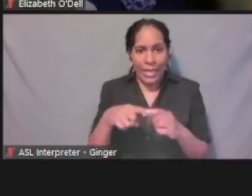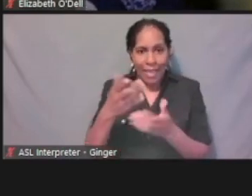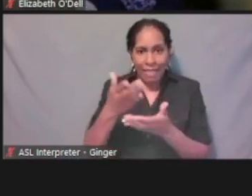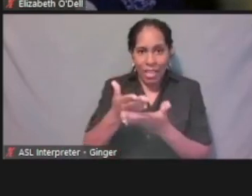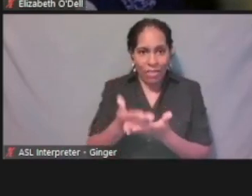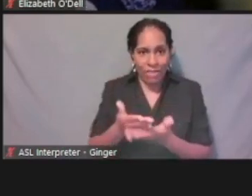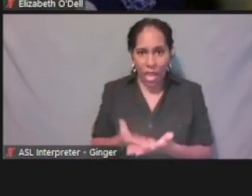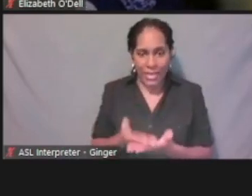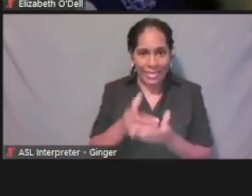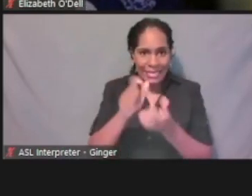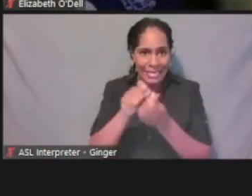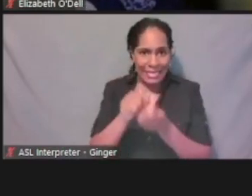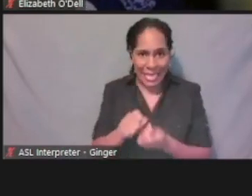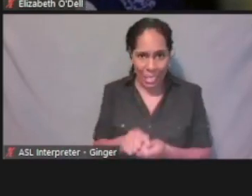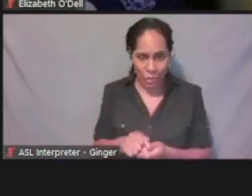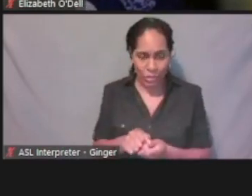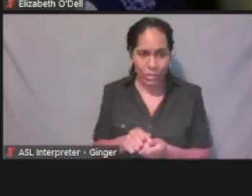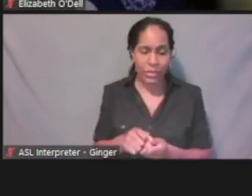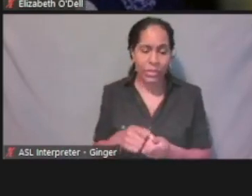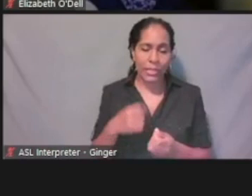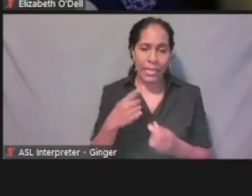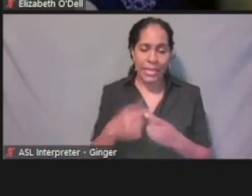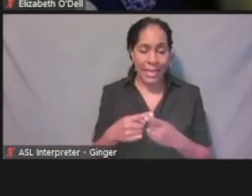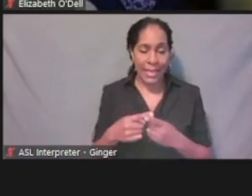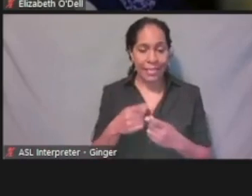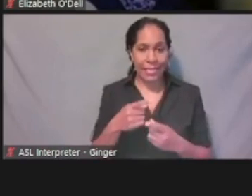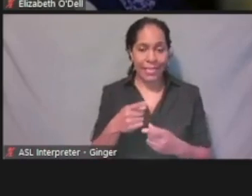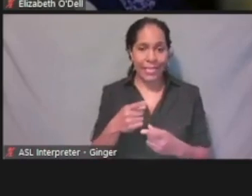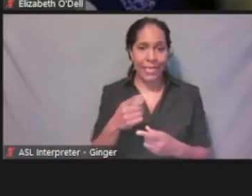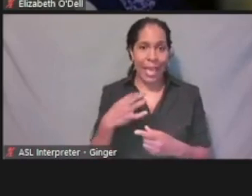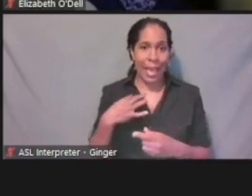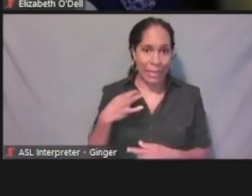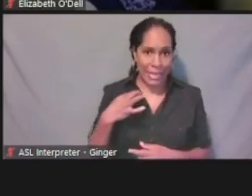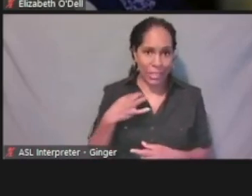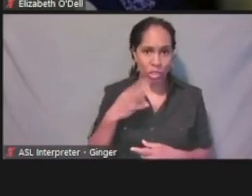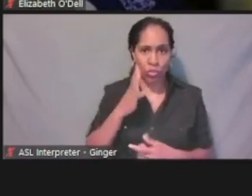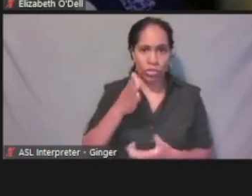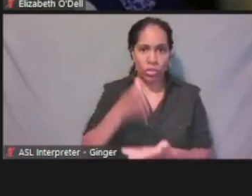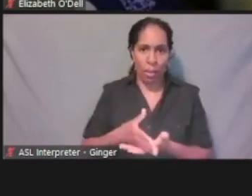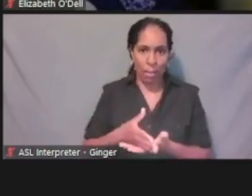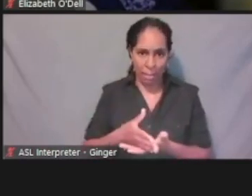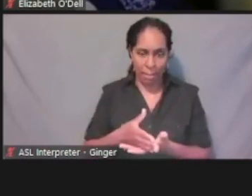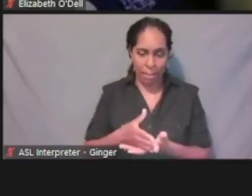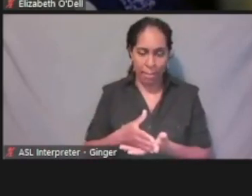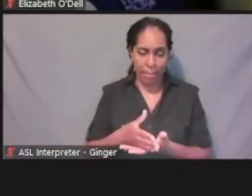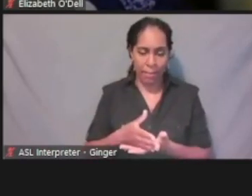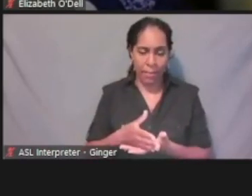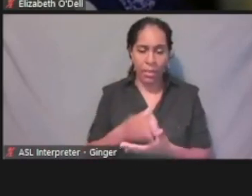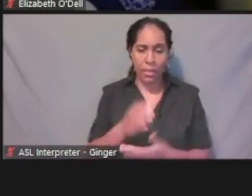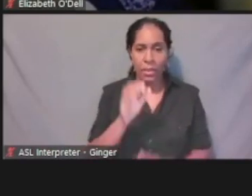and then it stops the flow of the application and requires the caseworker to make a call to them,